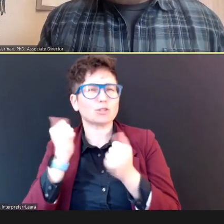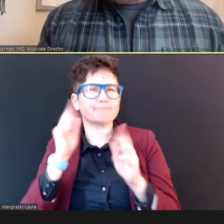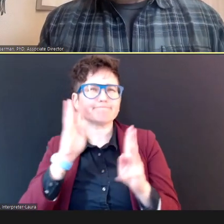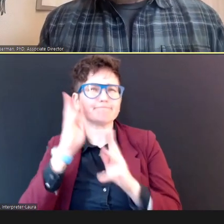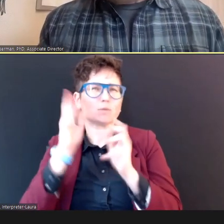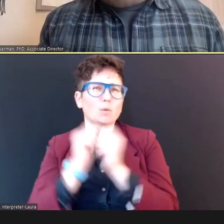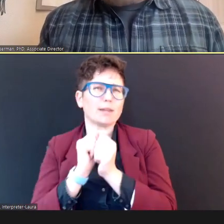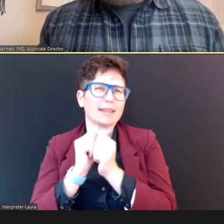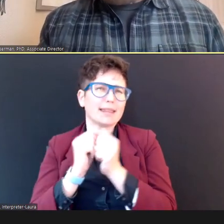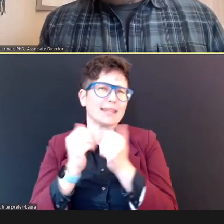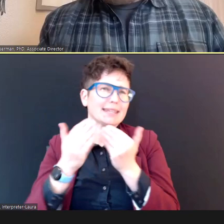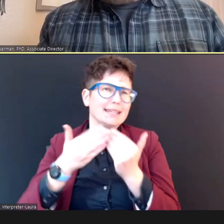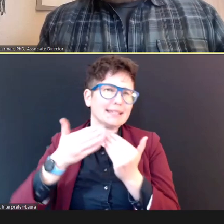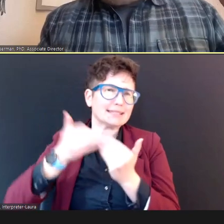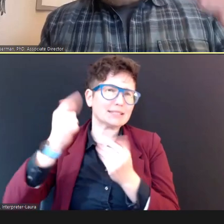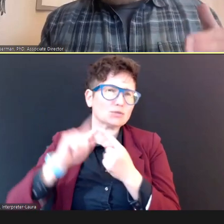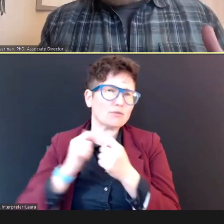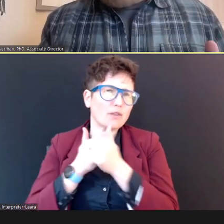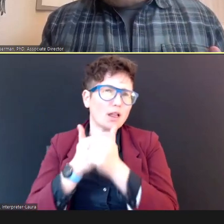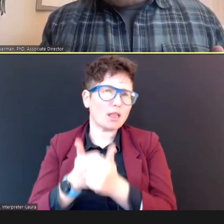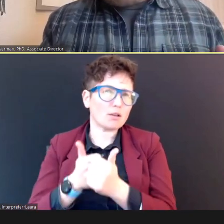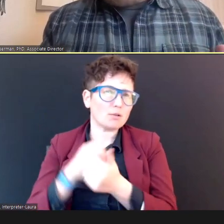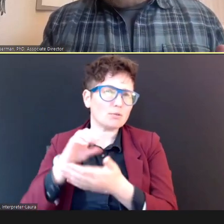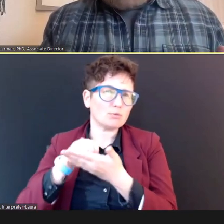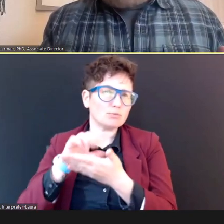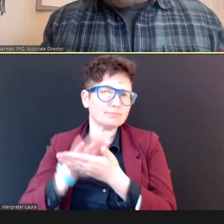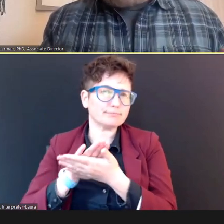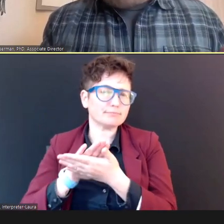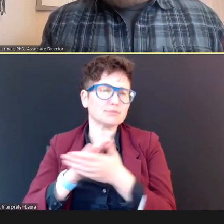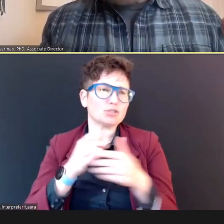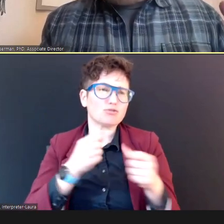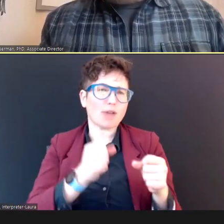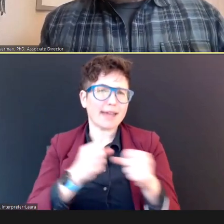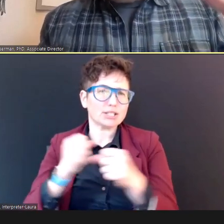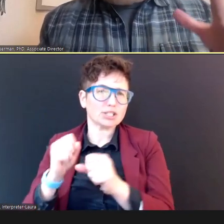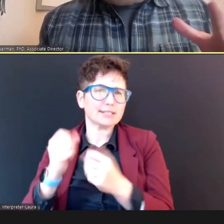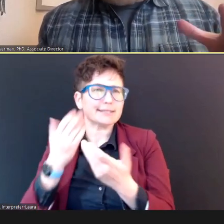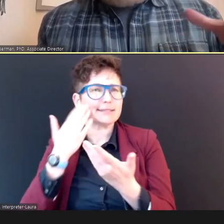strategy that would be complete, and that would help you walk